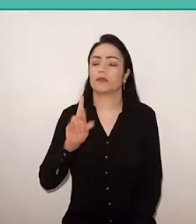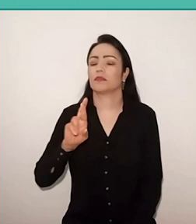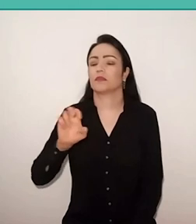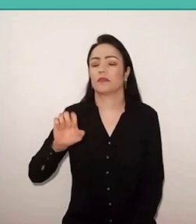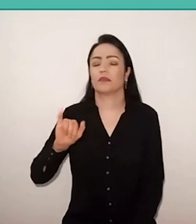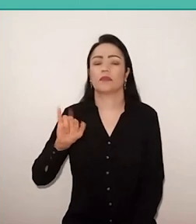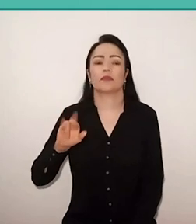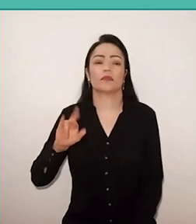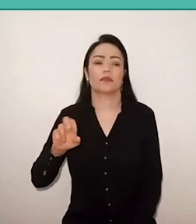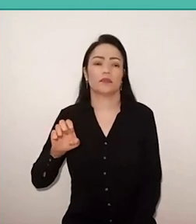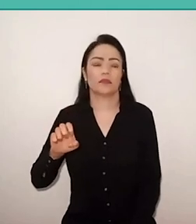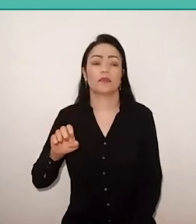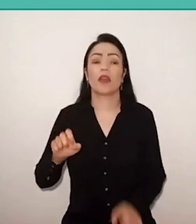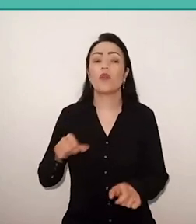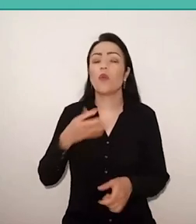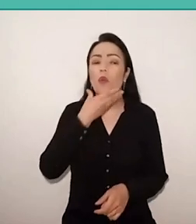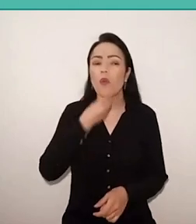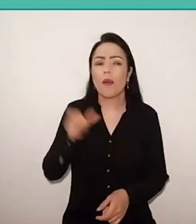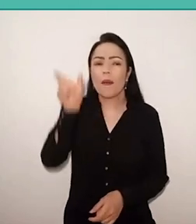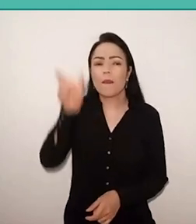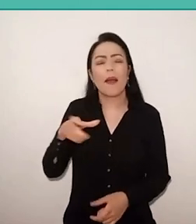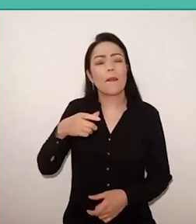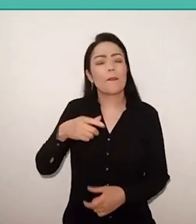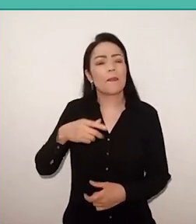but of the man. This extraordinary human being,